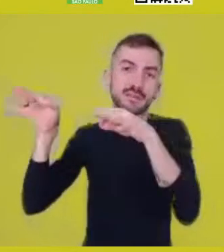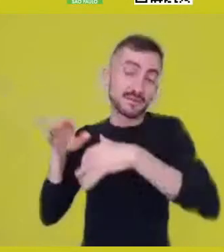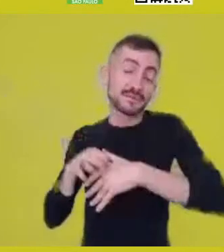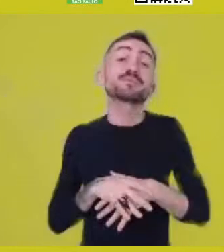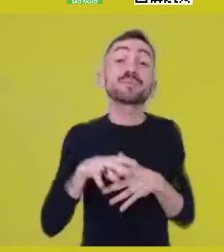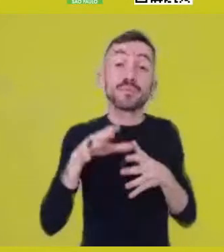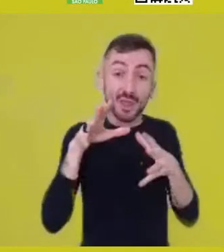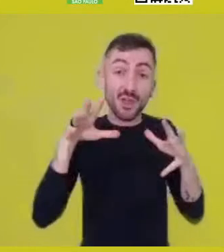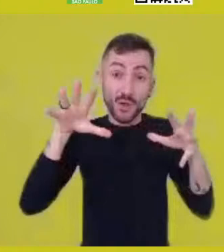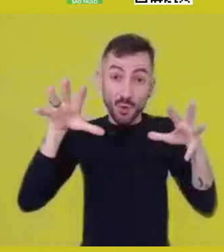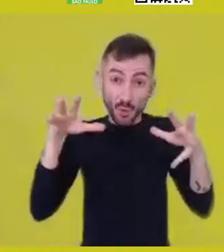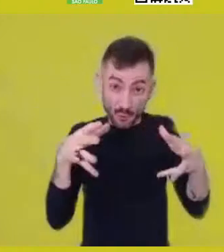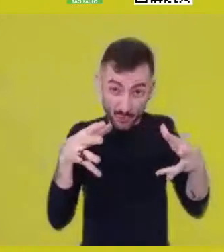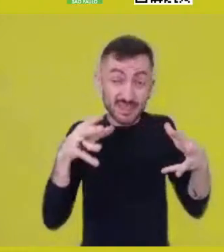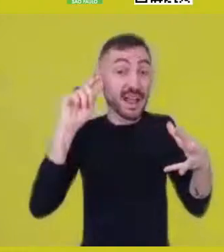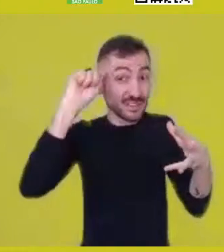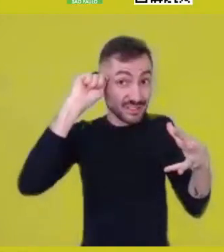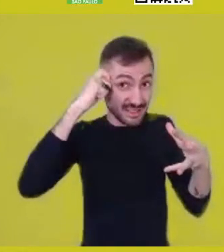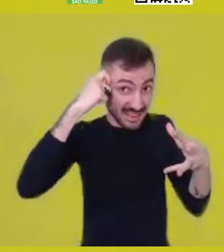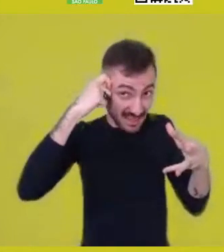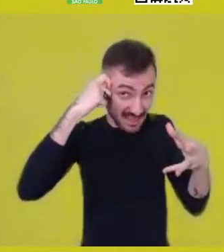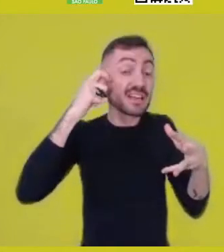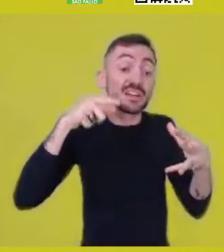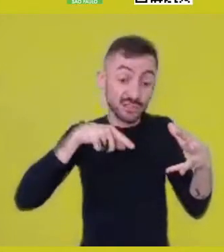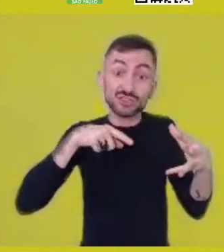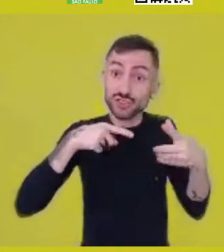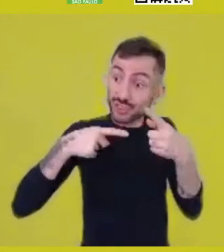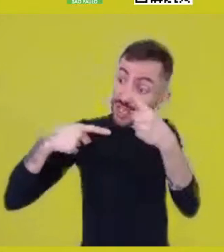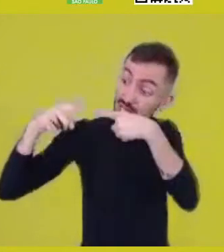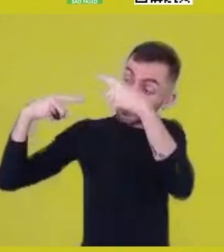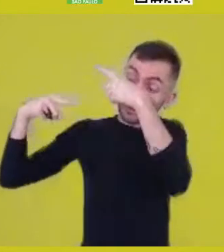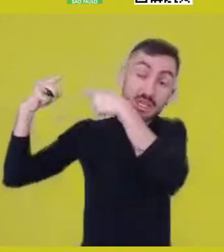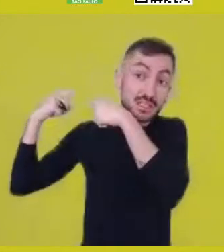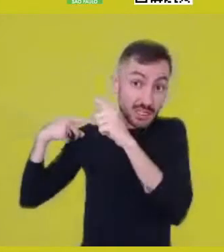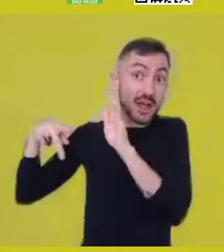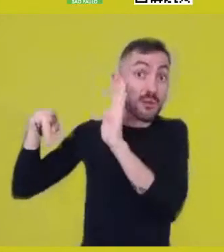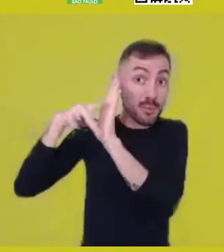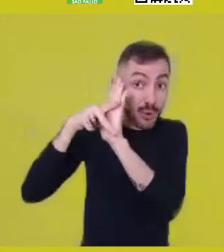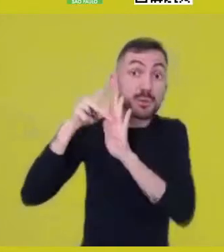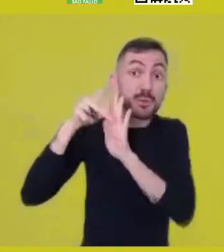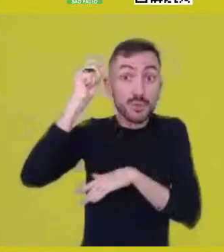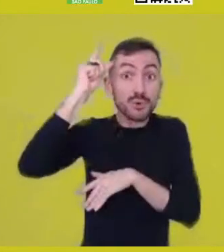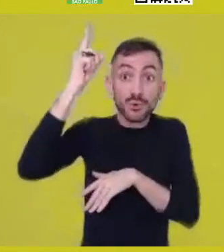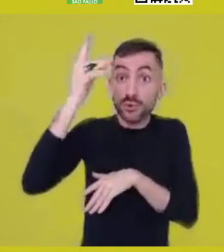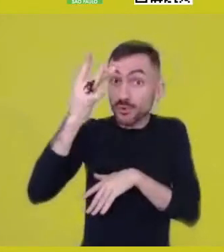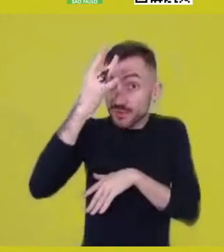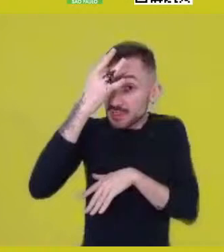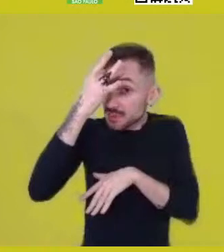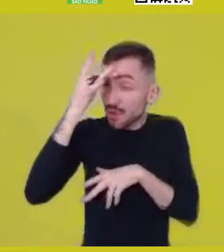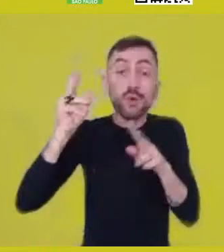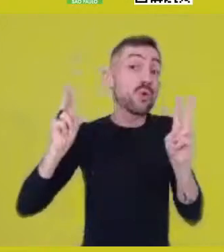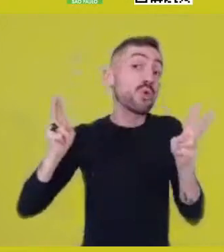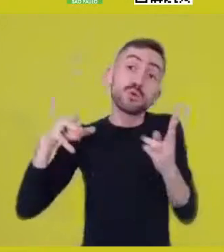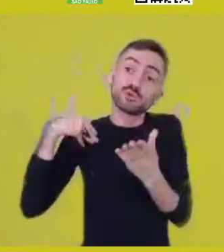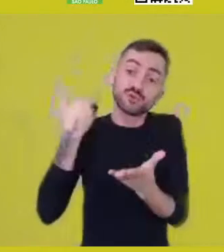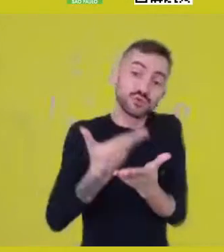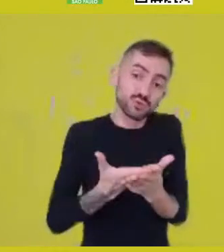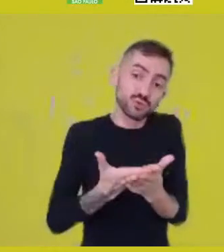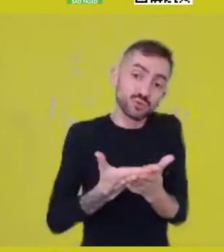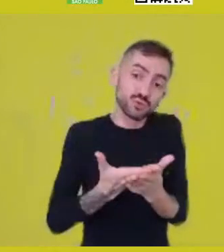and gestate this ancestral drop of blood they always bring along, they don’t lose that. When I got my mother’s drop of blood,